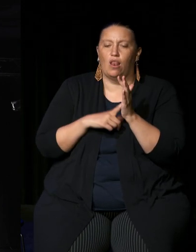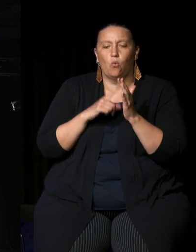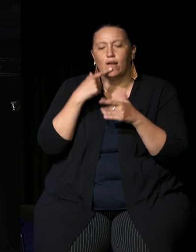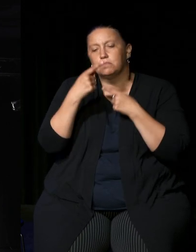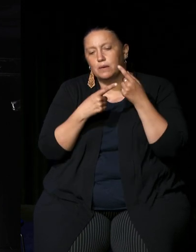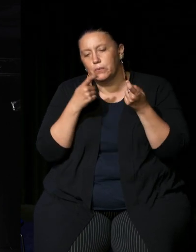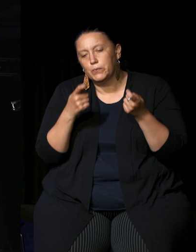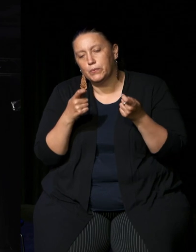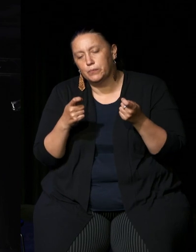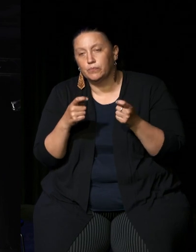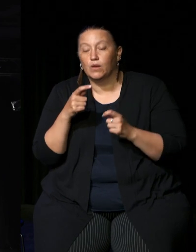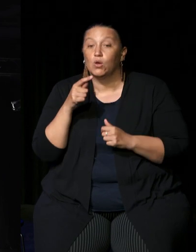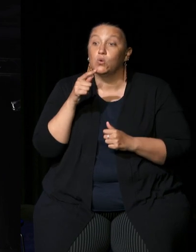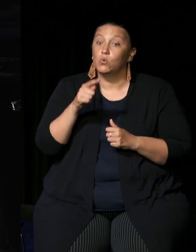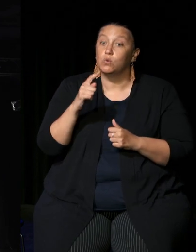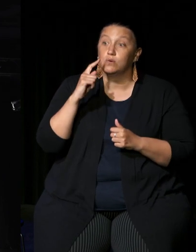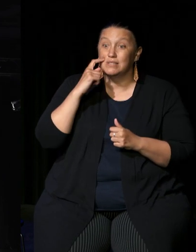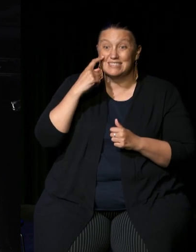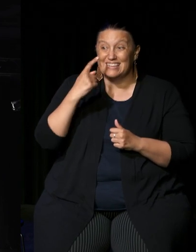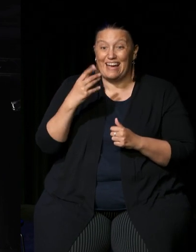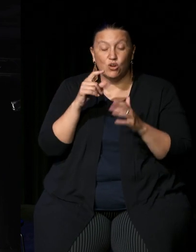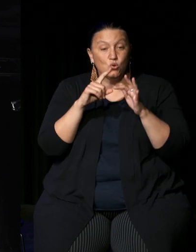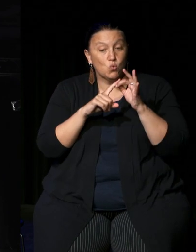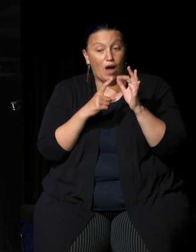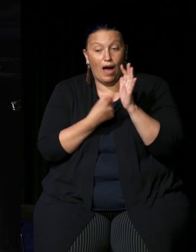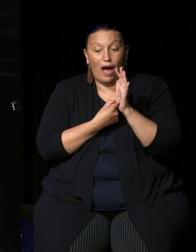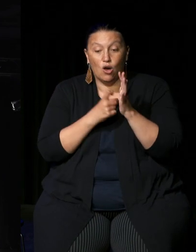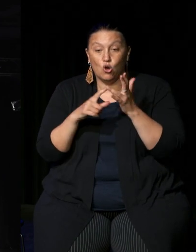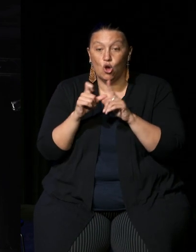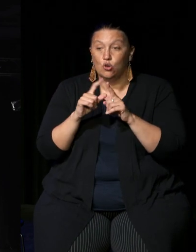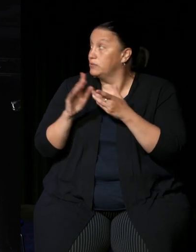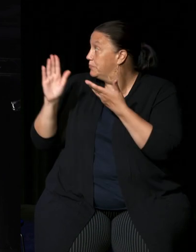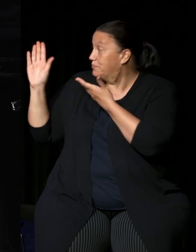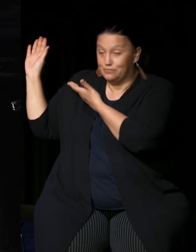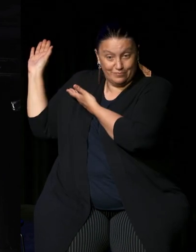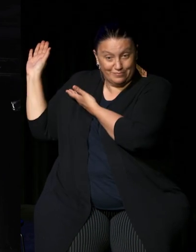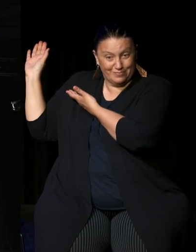watching online you'll notice that there is a QR code right in front of you and I know we shudder